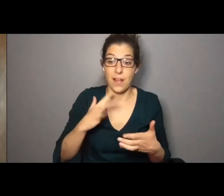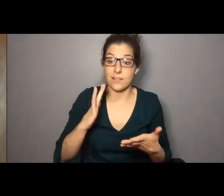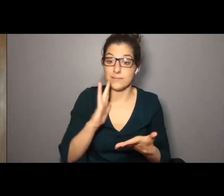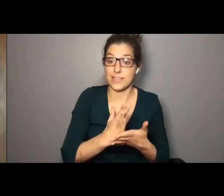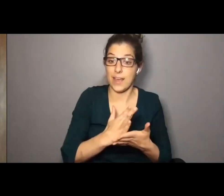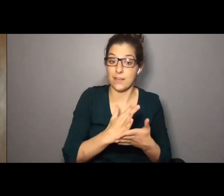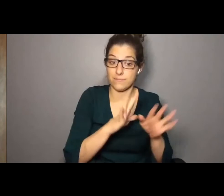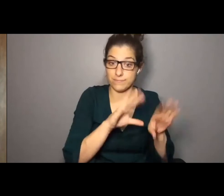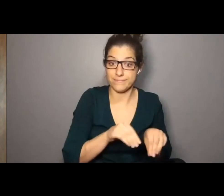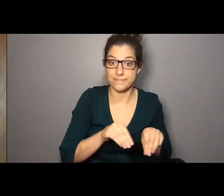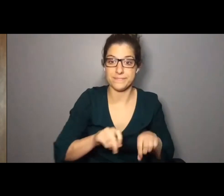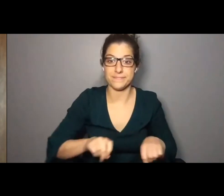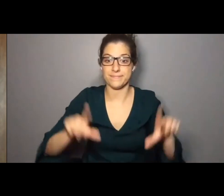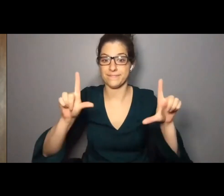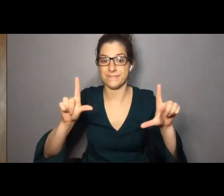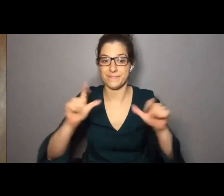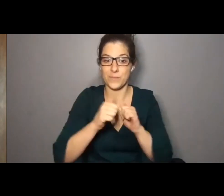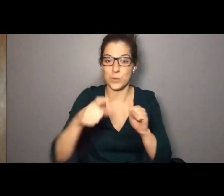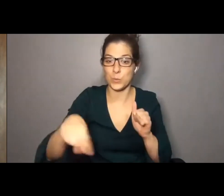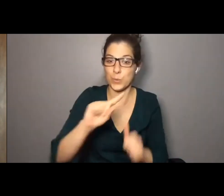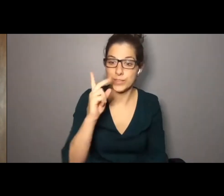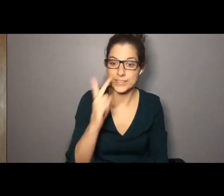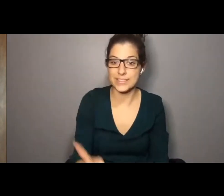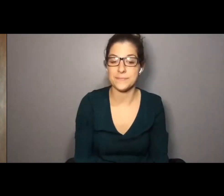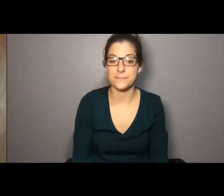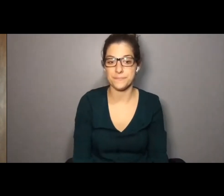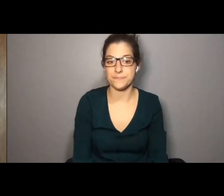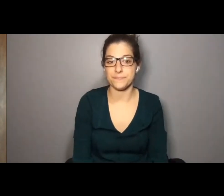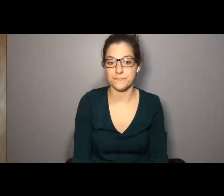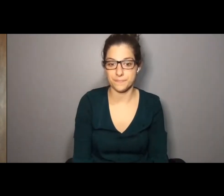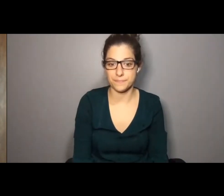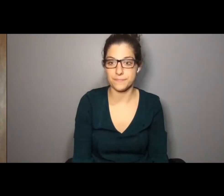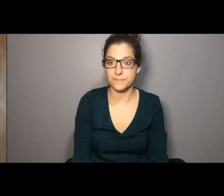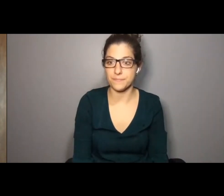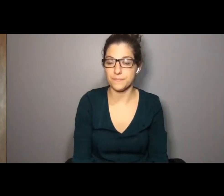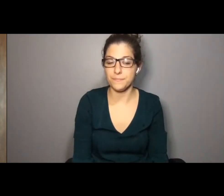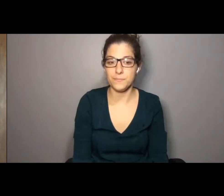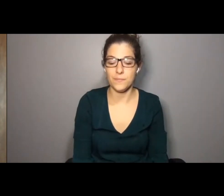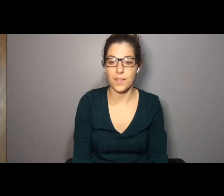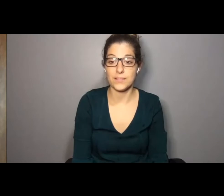opening@dance.nyc with any questions, any feedback on the website, or any resources you have come across that might not be included here. So that is all for today. I'll stop share and return to the world with